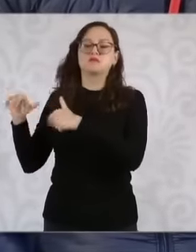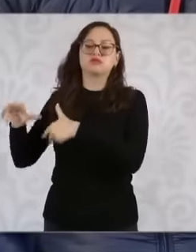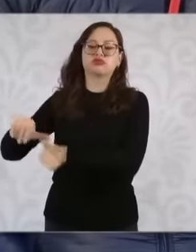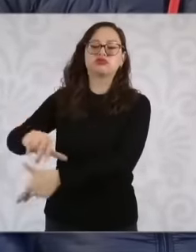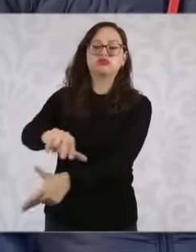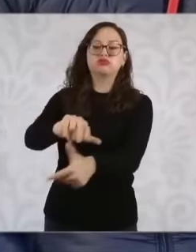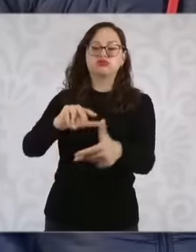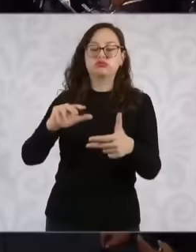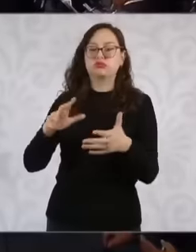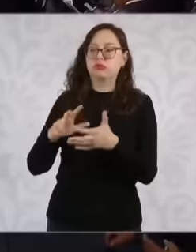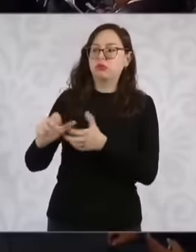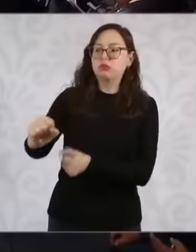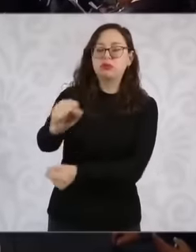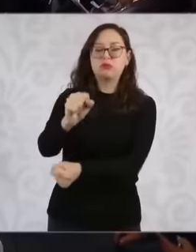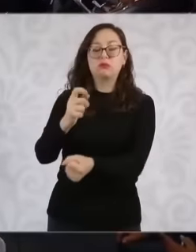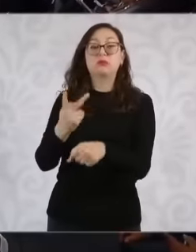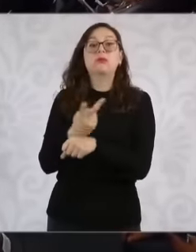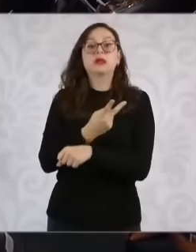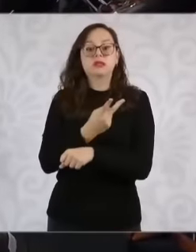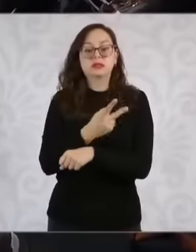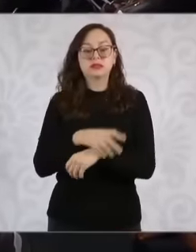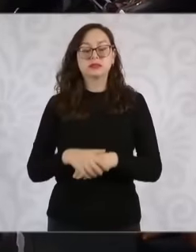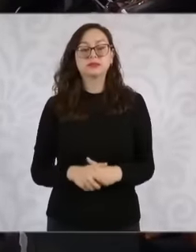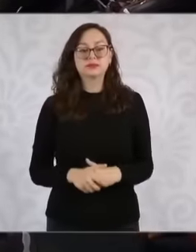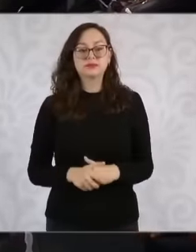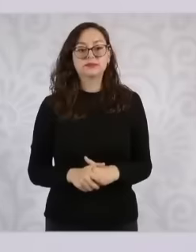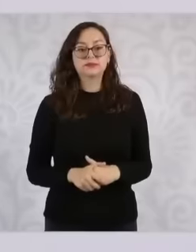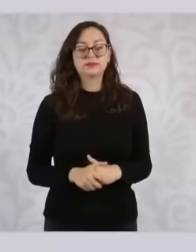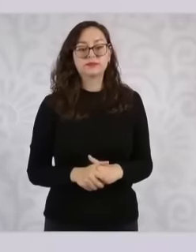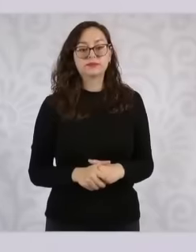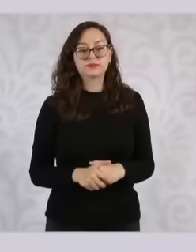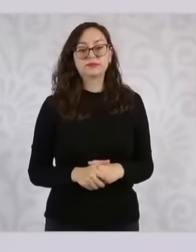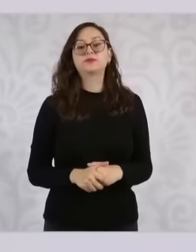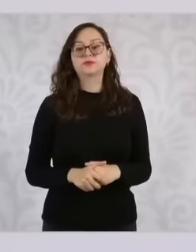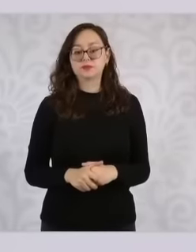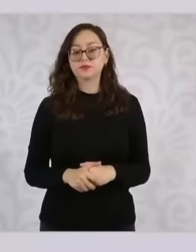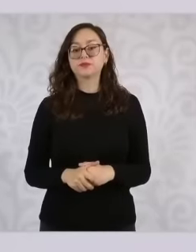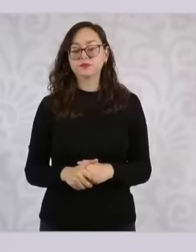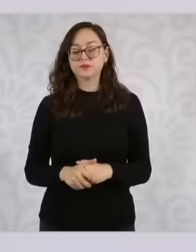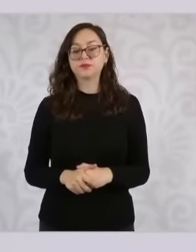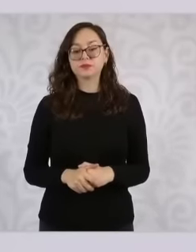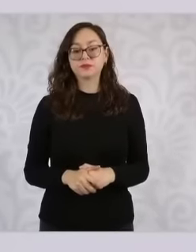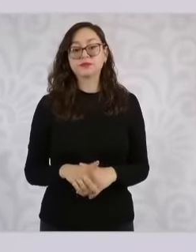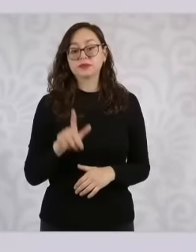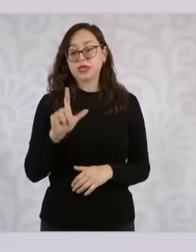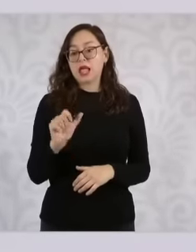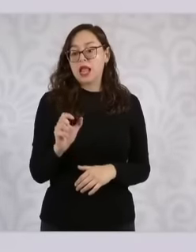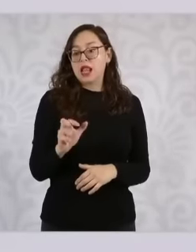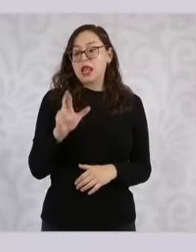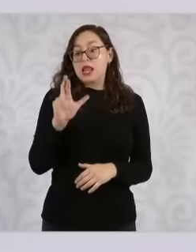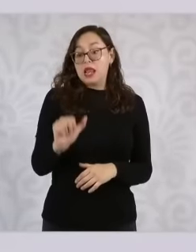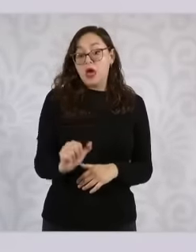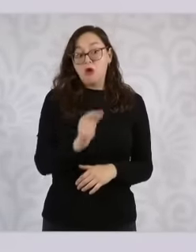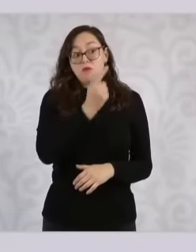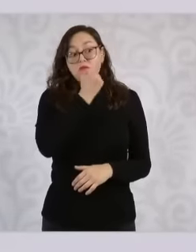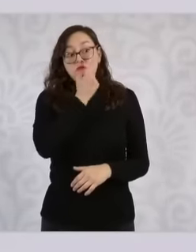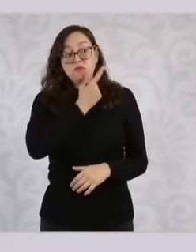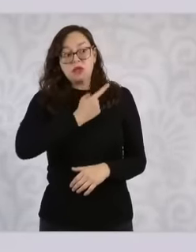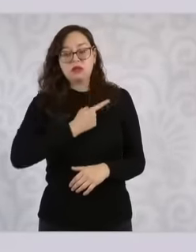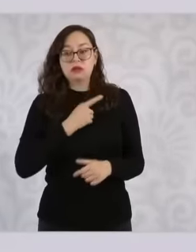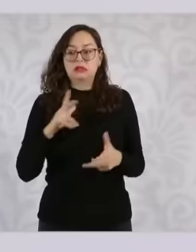you can tell us doctor Yes now eh if Laura informs us so far it does not seem that it is going to touch the